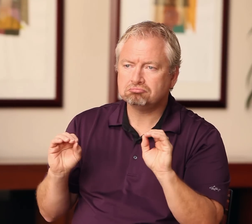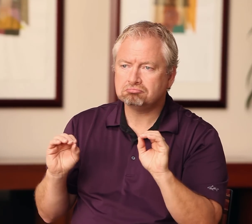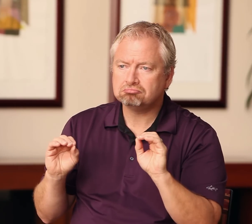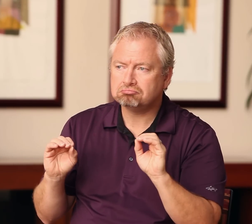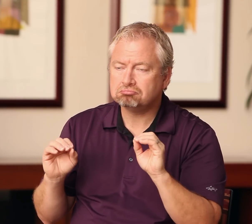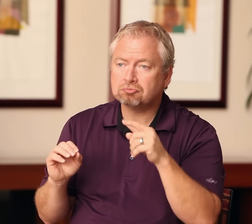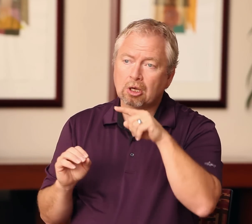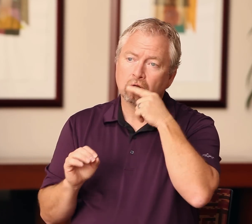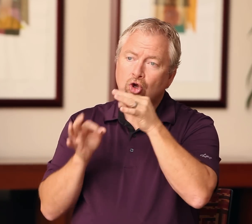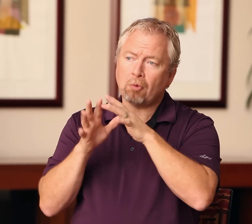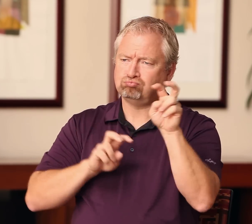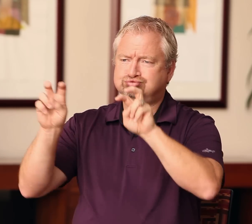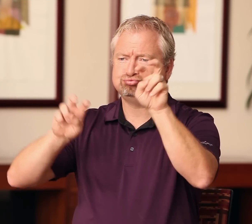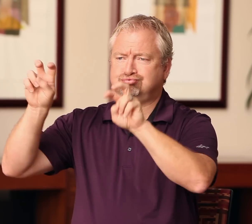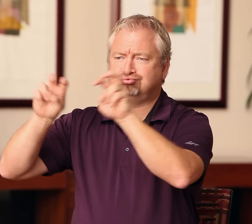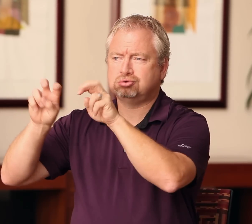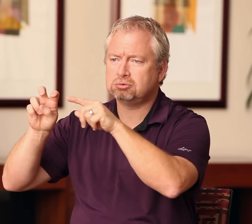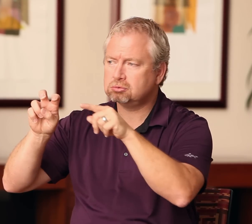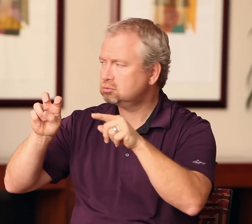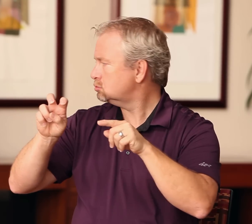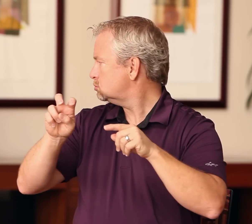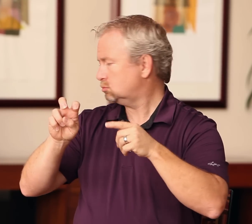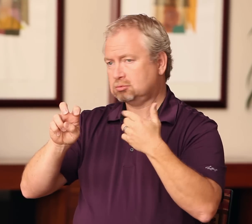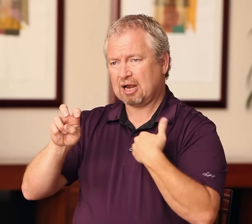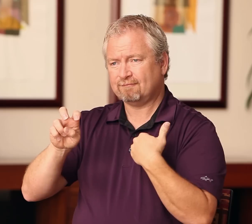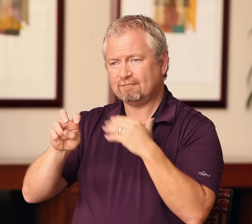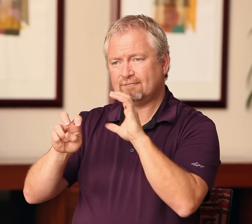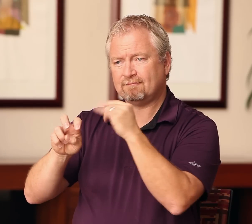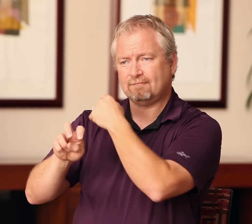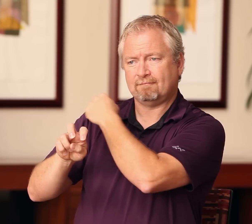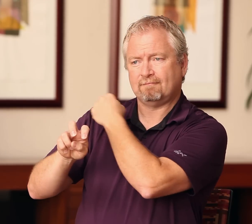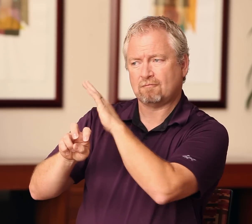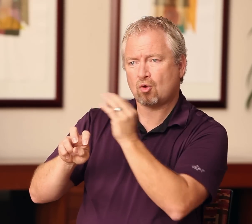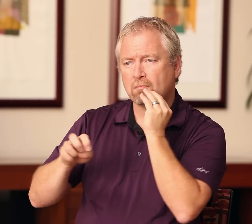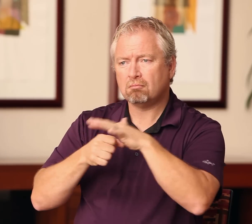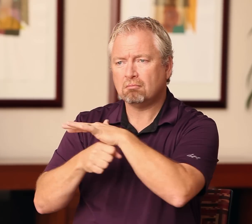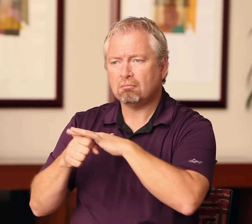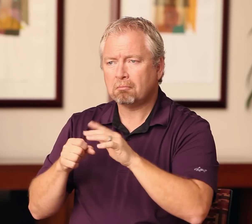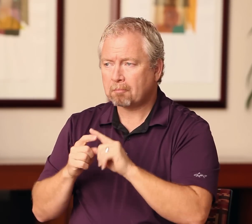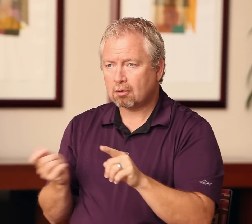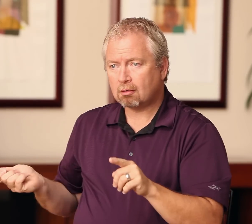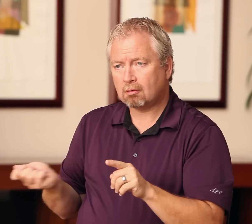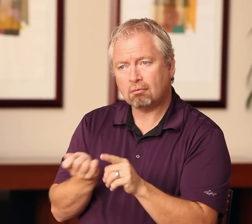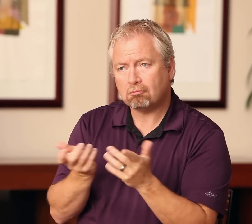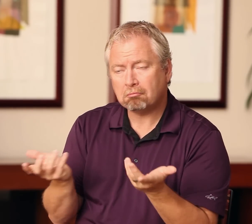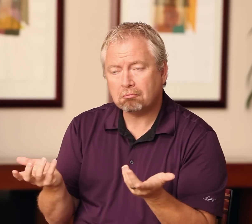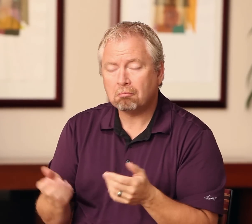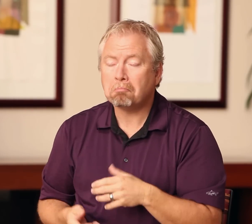Yet hearing interpreters consistently move into these positions. There are CDIs in the field who could also do these jobs, but they are left behind, especially in their home areas. They're not being given, or drawn into, the